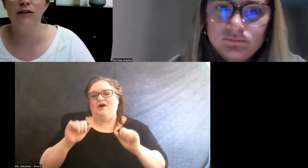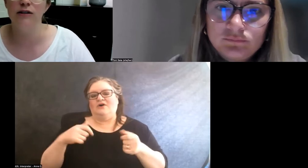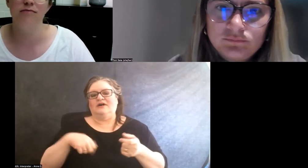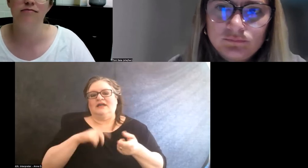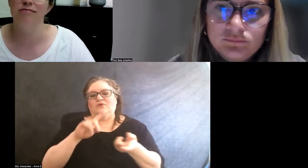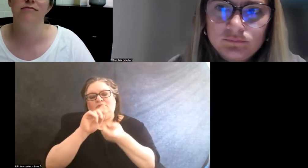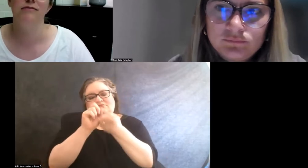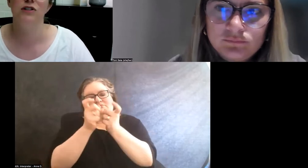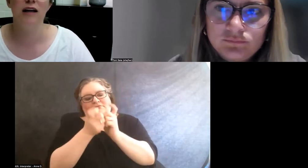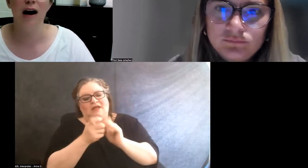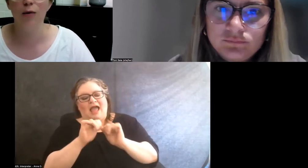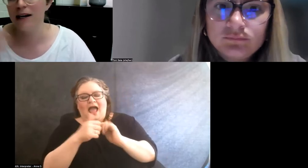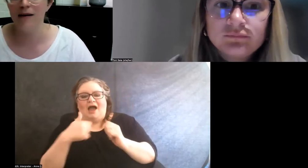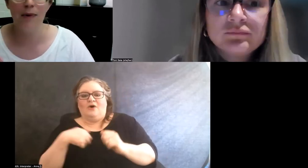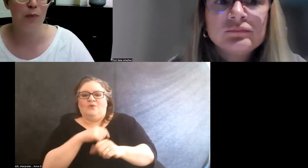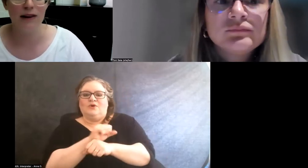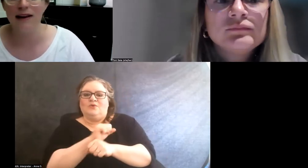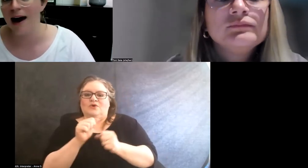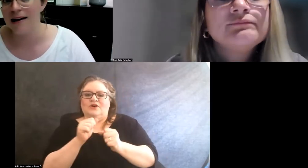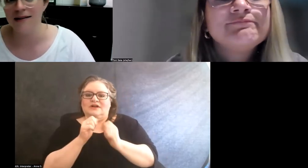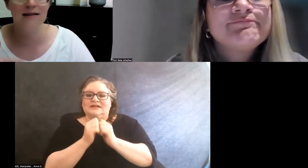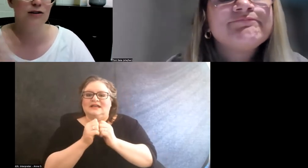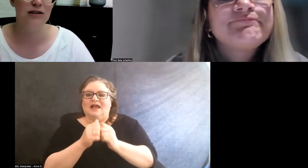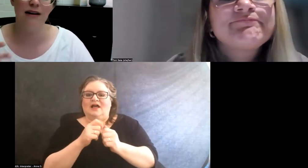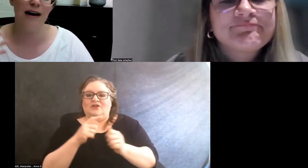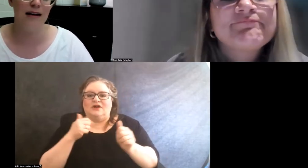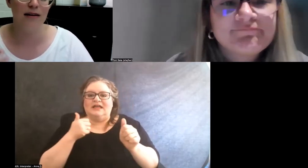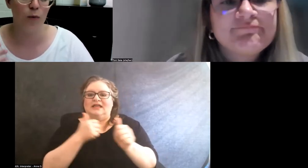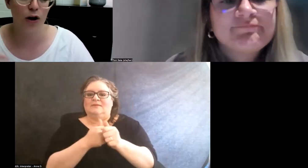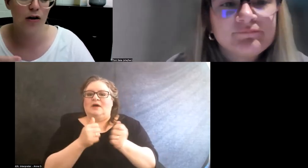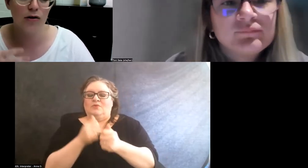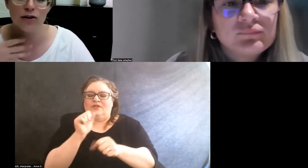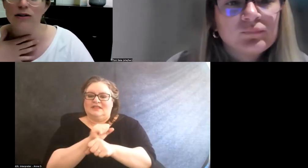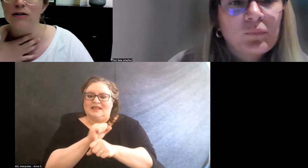and just how we keep up with tasks and just like the work culture.